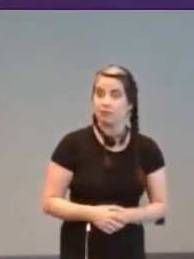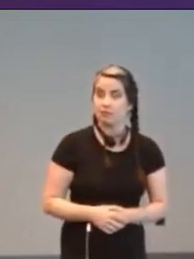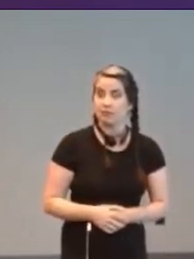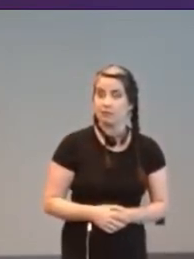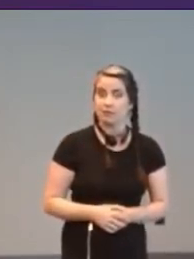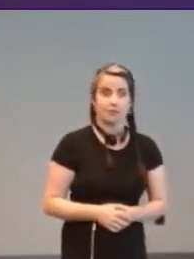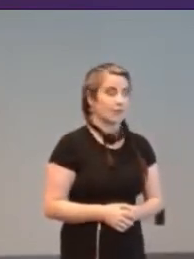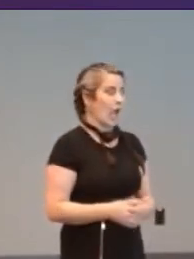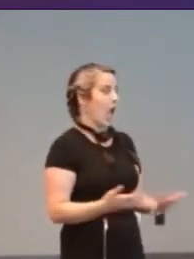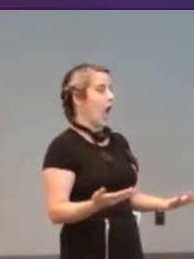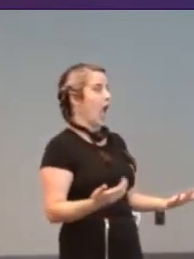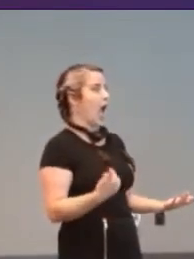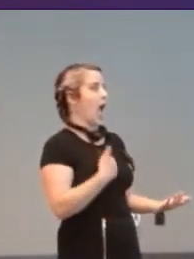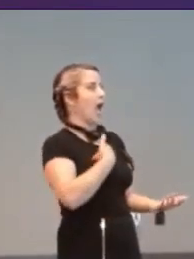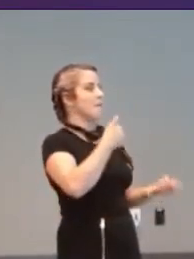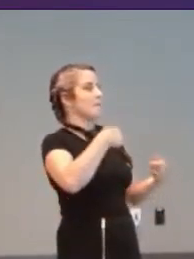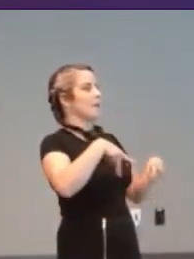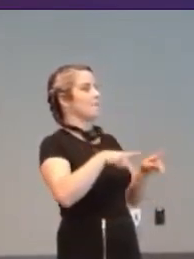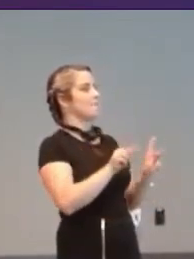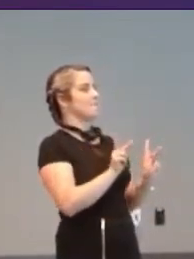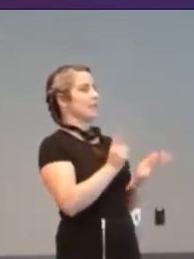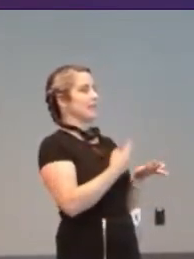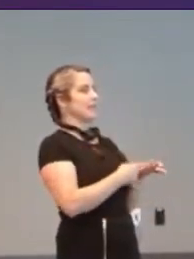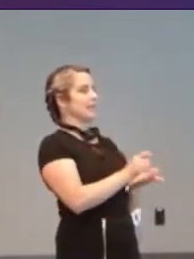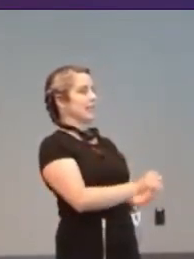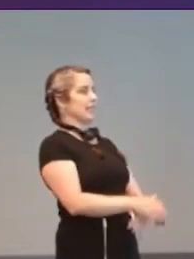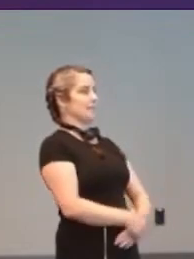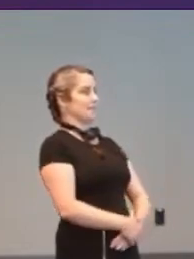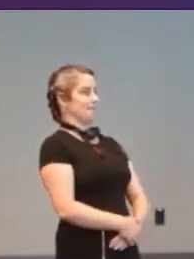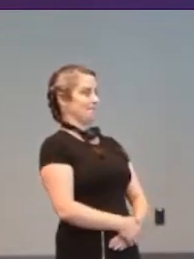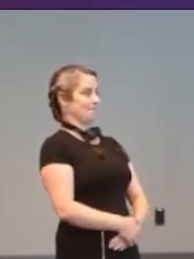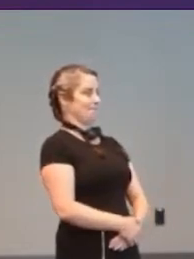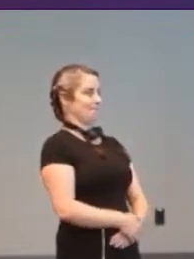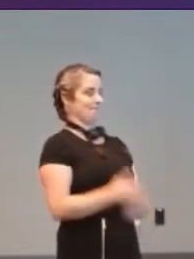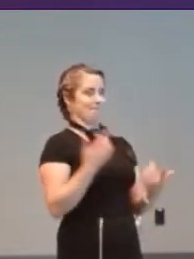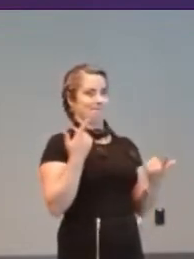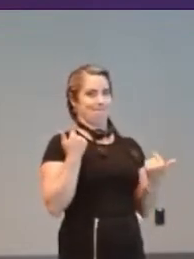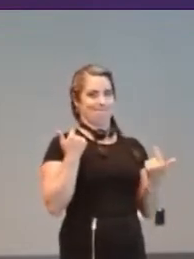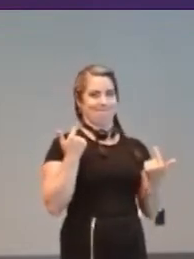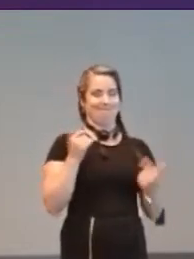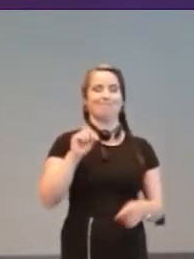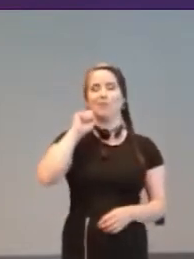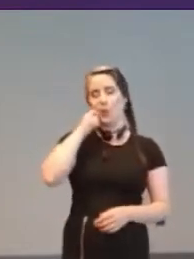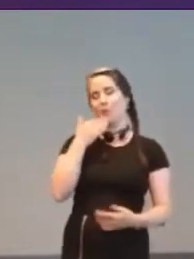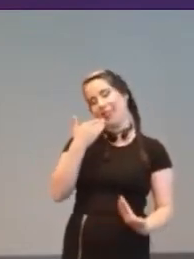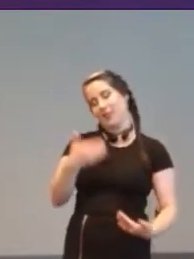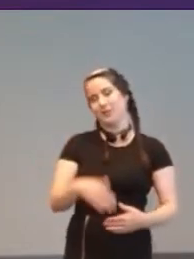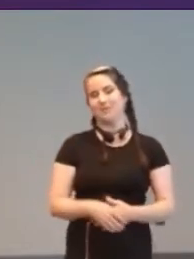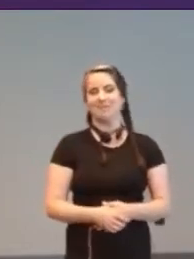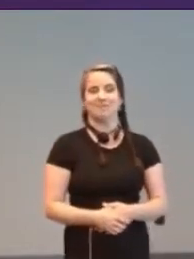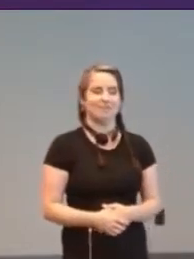[Tara] I'm not at Liberty to discuss this.